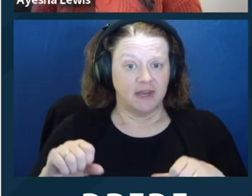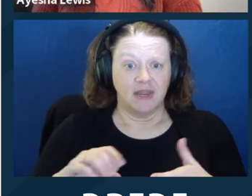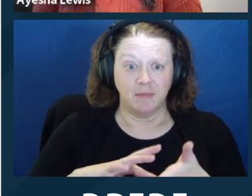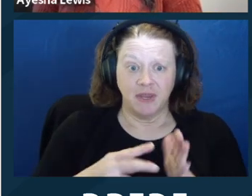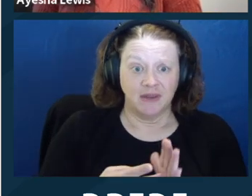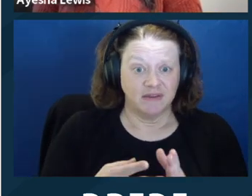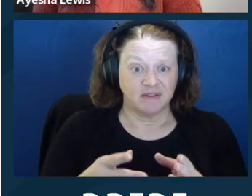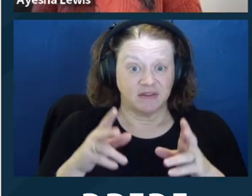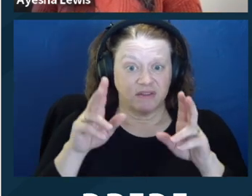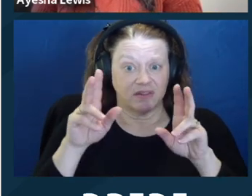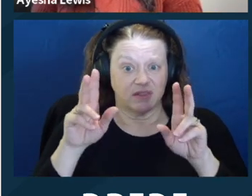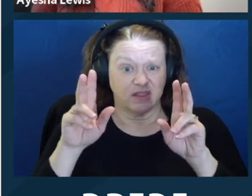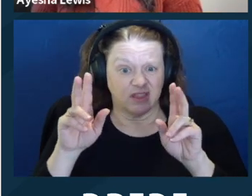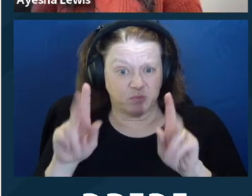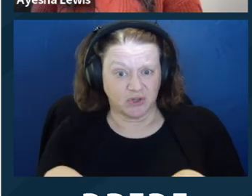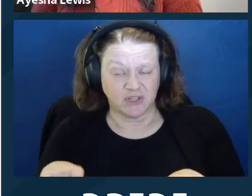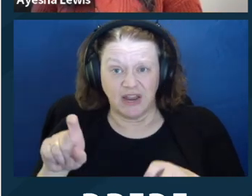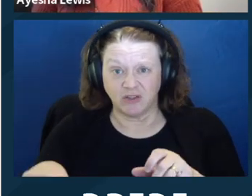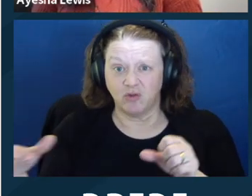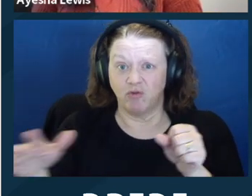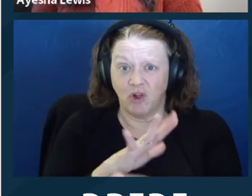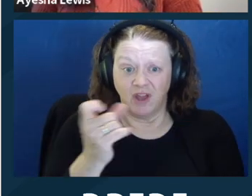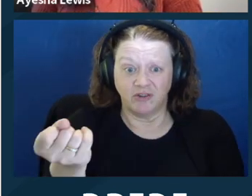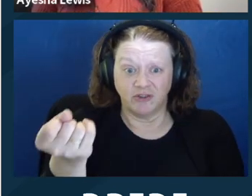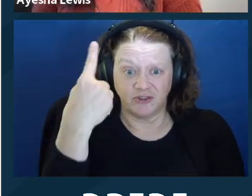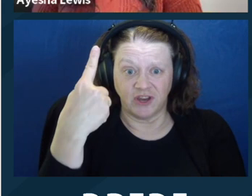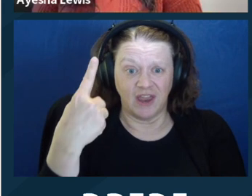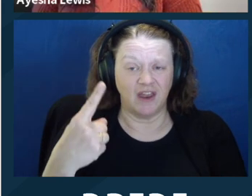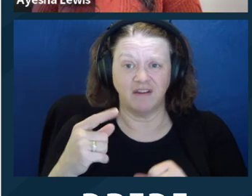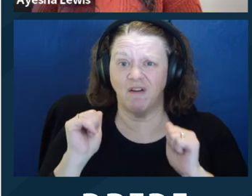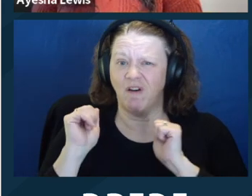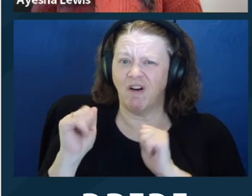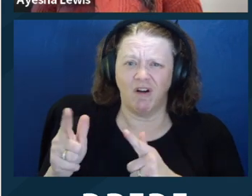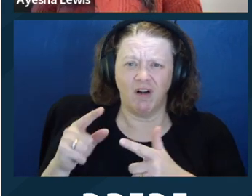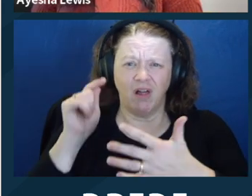and they themselves don't fully understand all the nuances of litigation. It's fine.